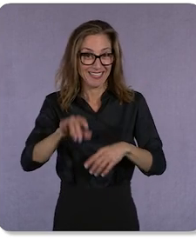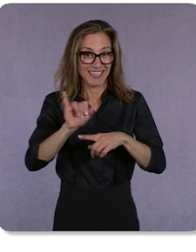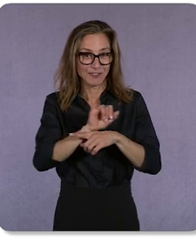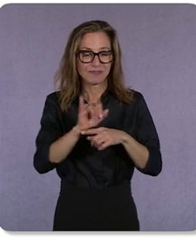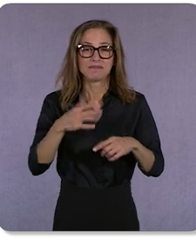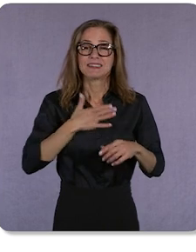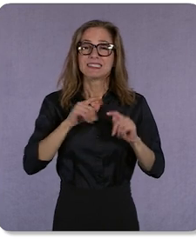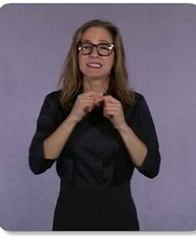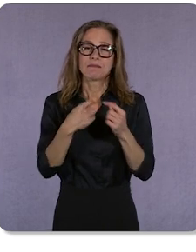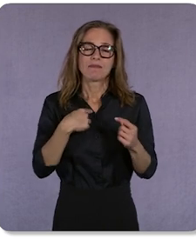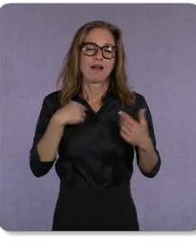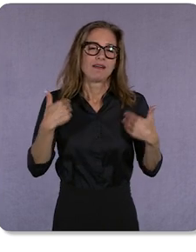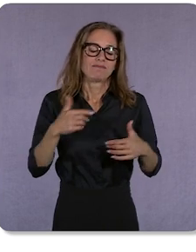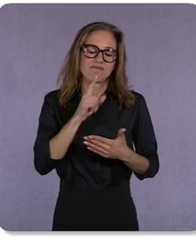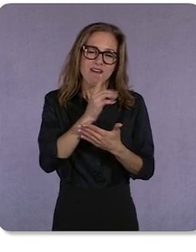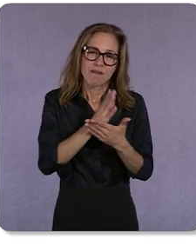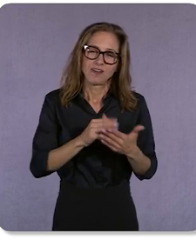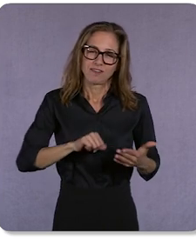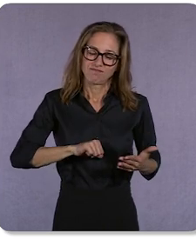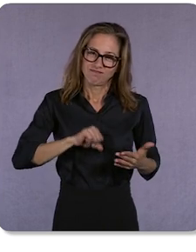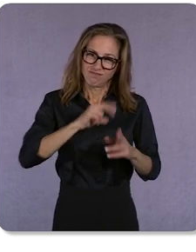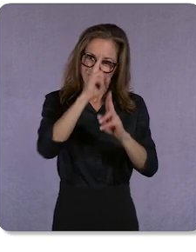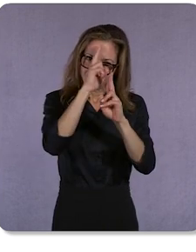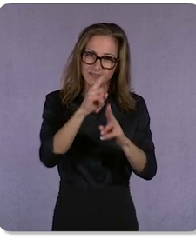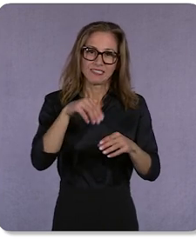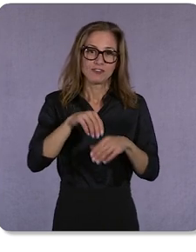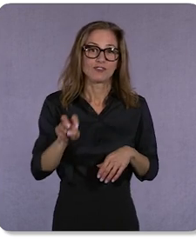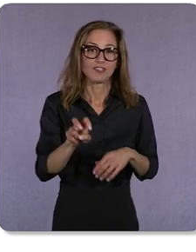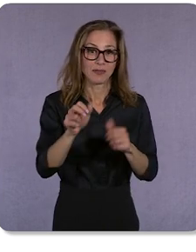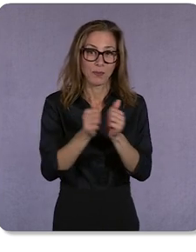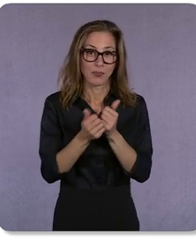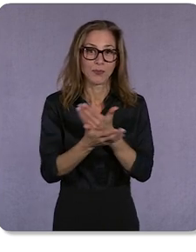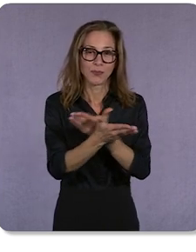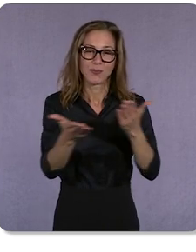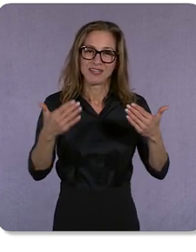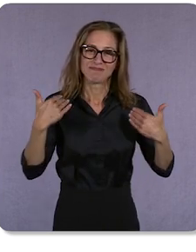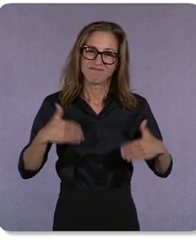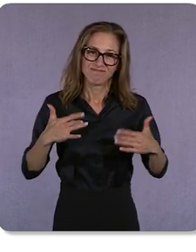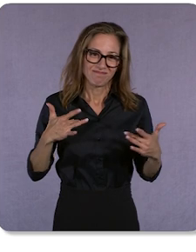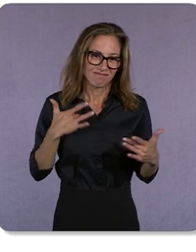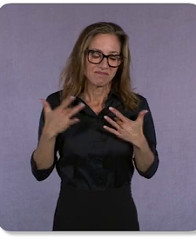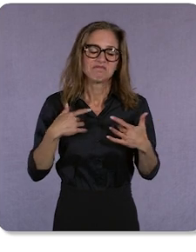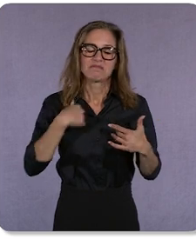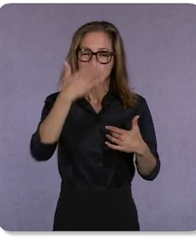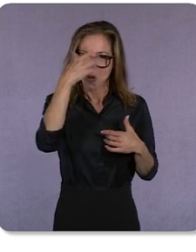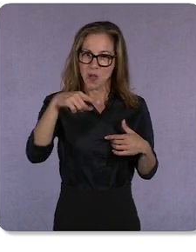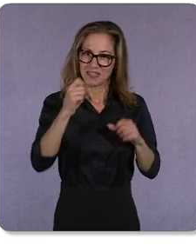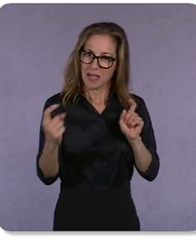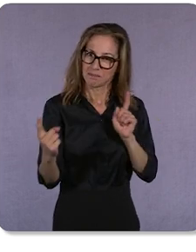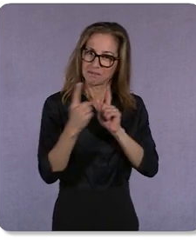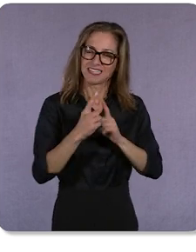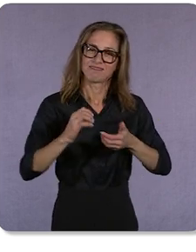to be on this journey with you. It’s a big moment for all of us. I know that we can meet that moment by working together.